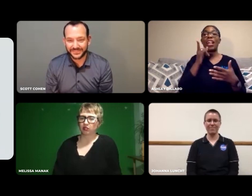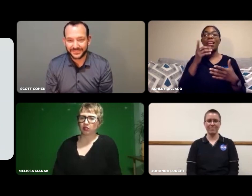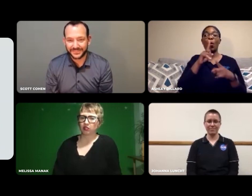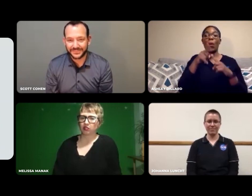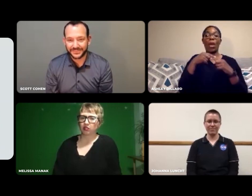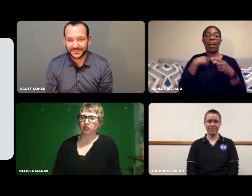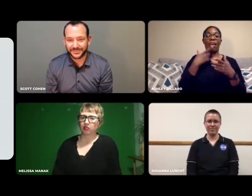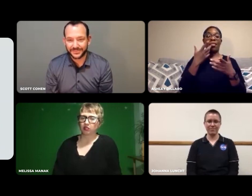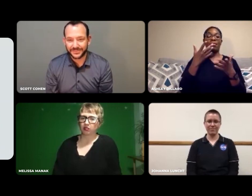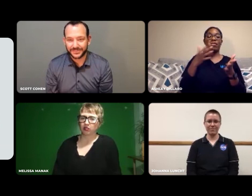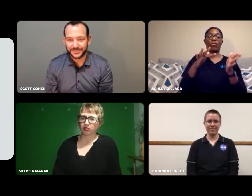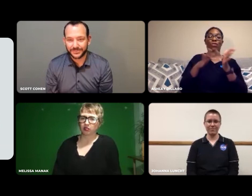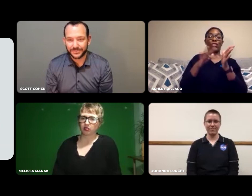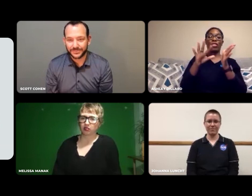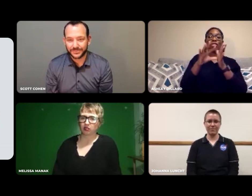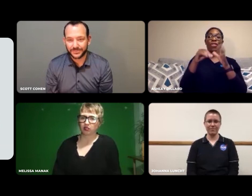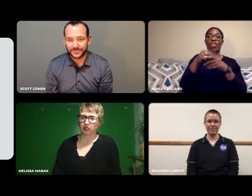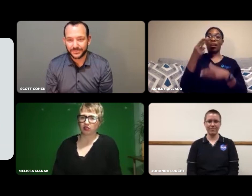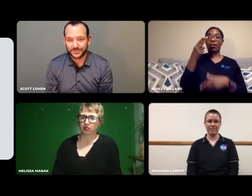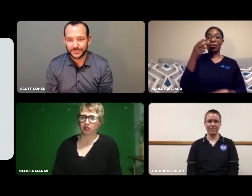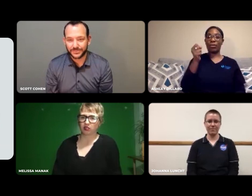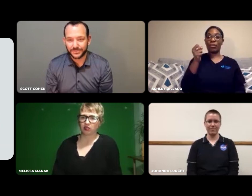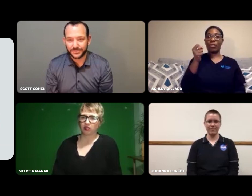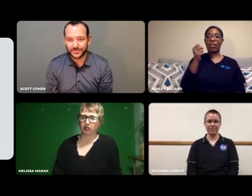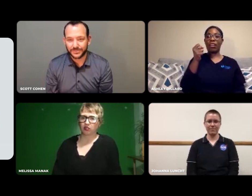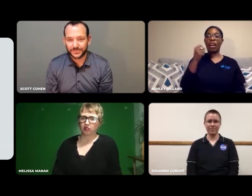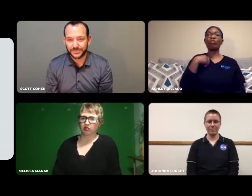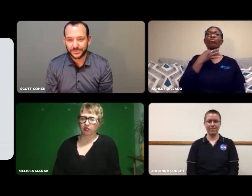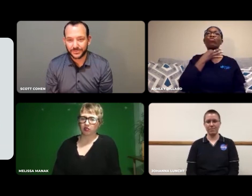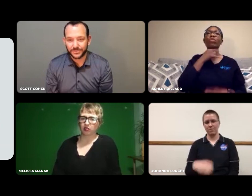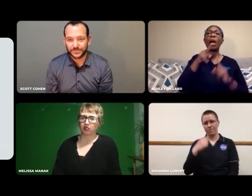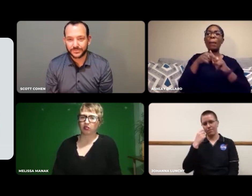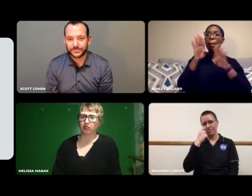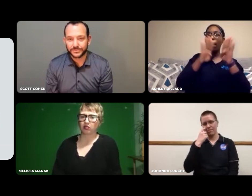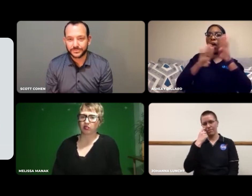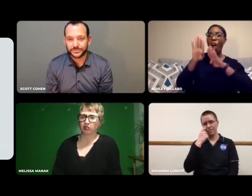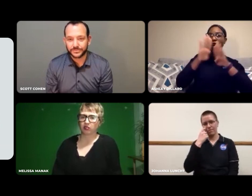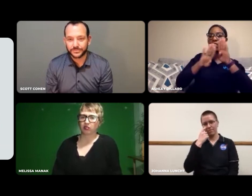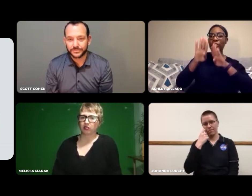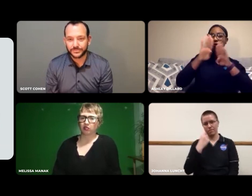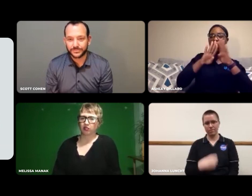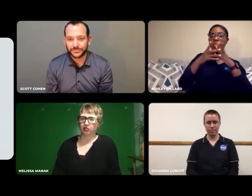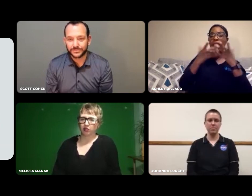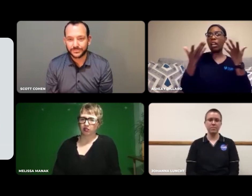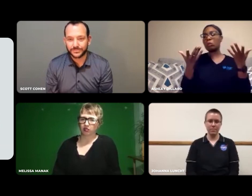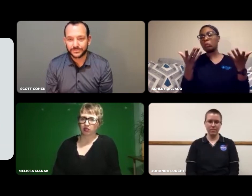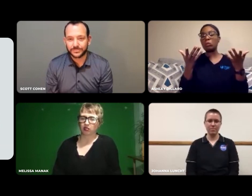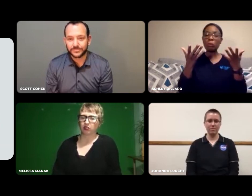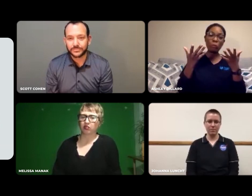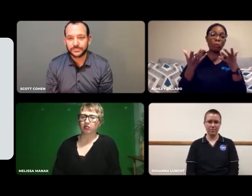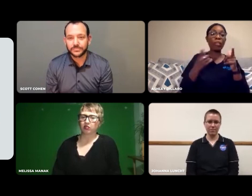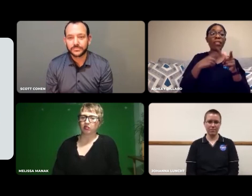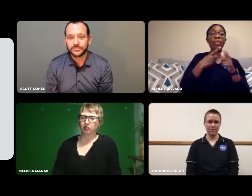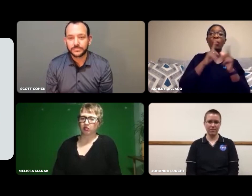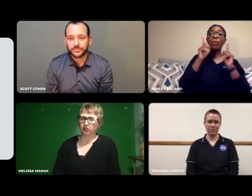Well, when I was a junior and senior in high school, I was interested in biology.